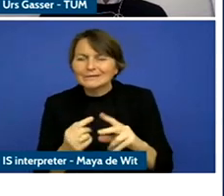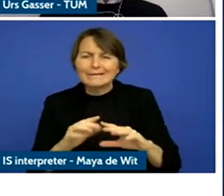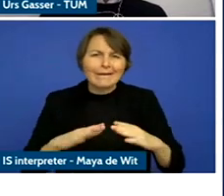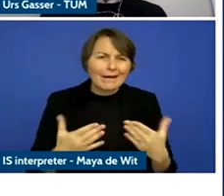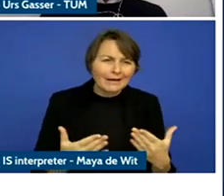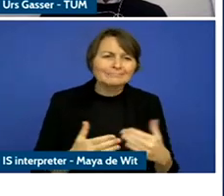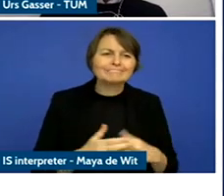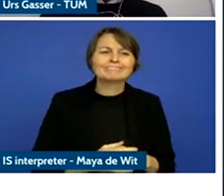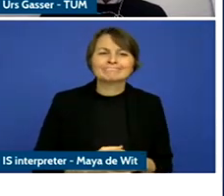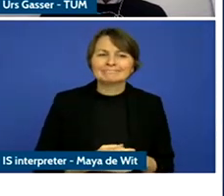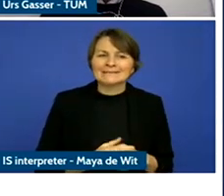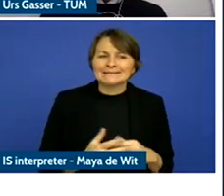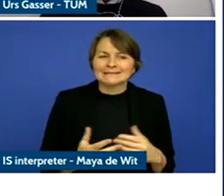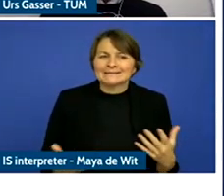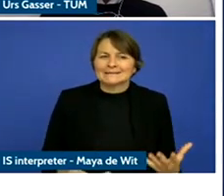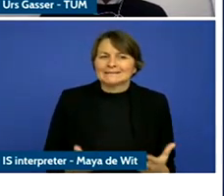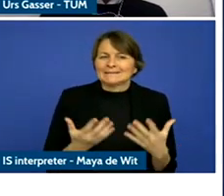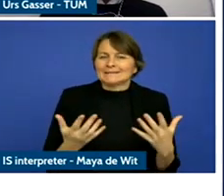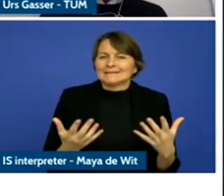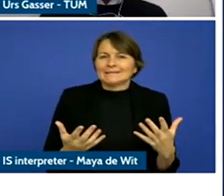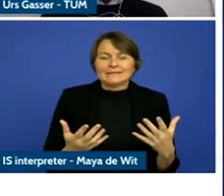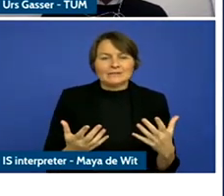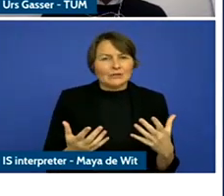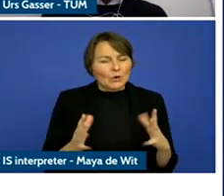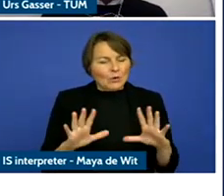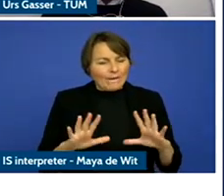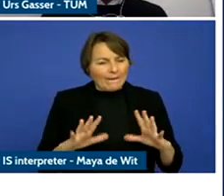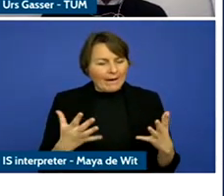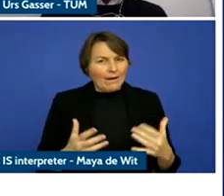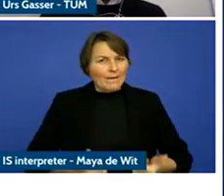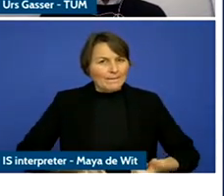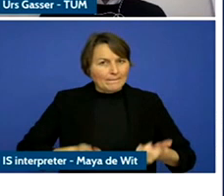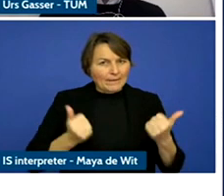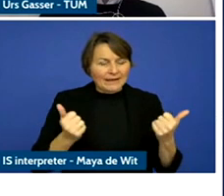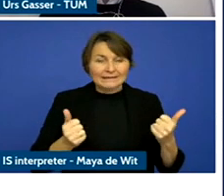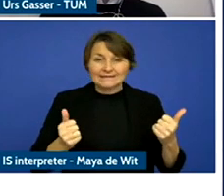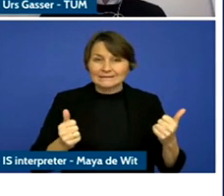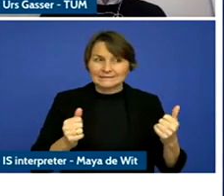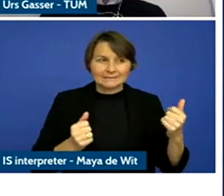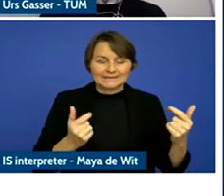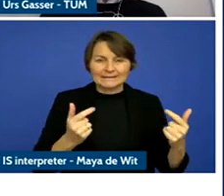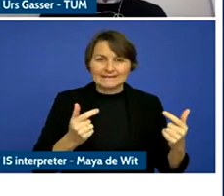upon these insights or this baseline understanding and I feel the challenge